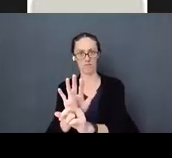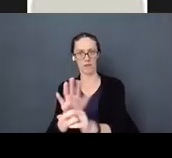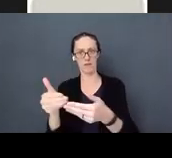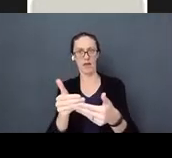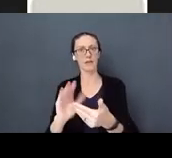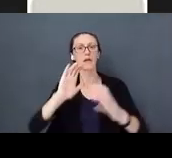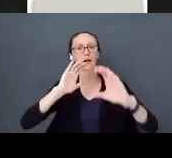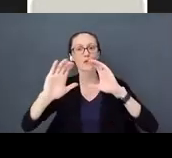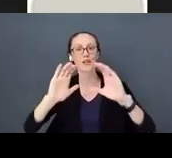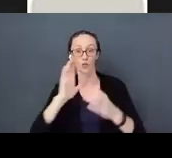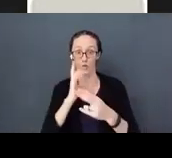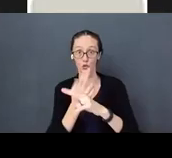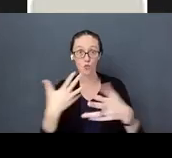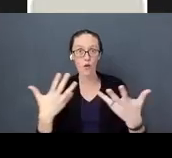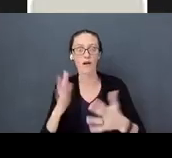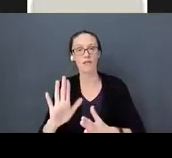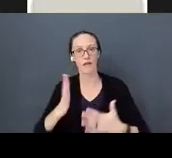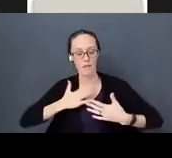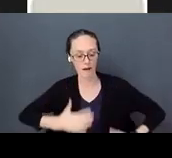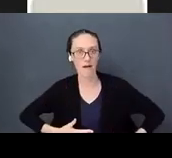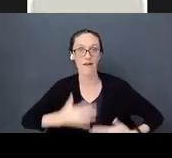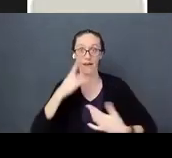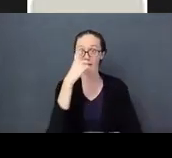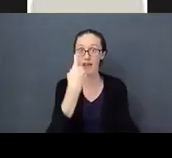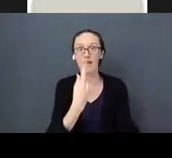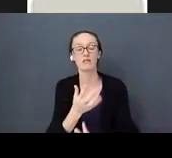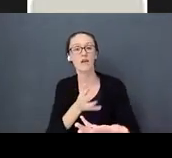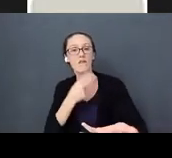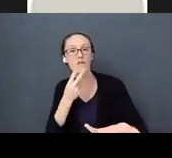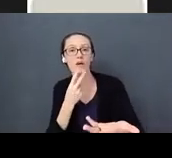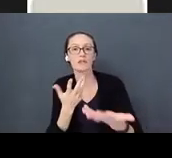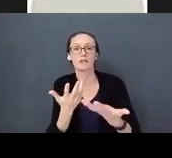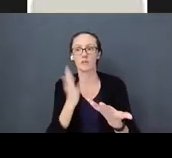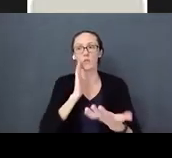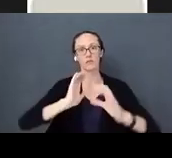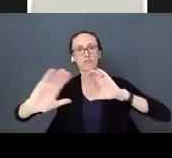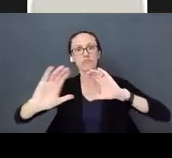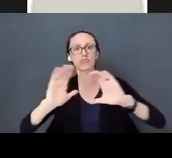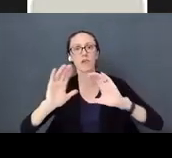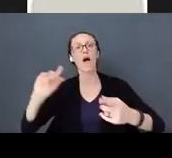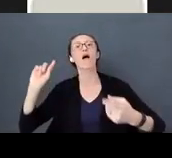use their bodies, their faces to communicate with us until they have their words or signs.